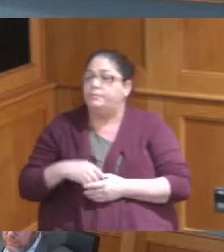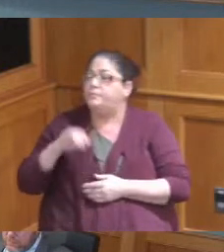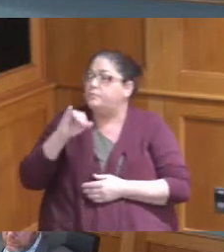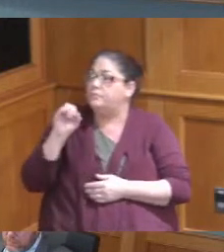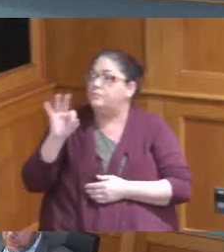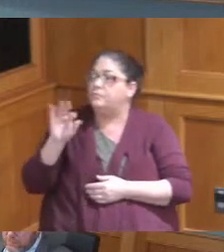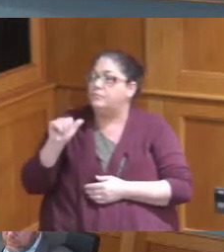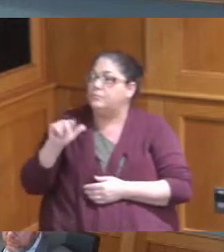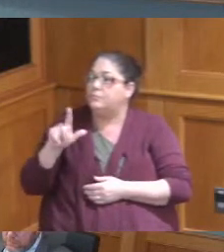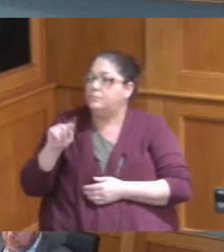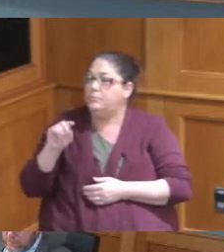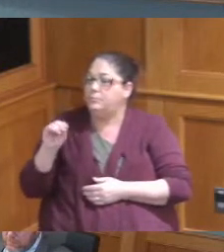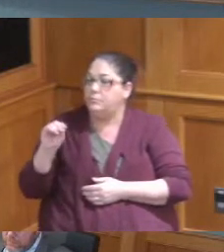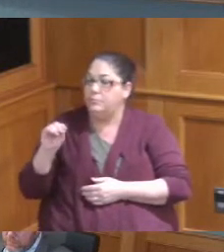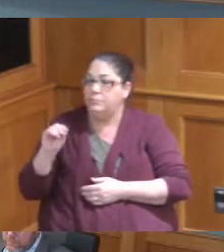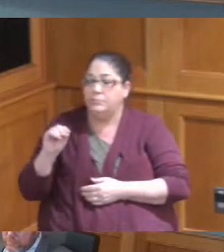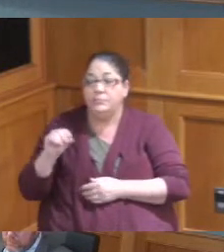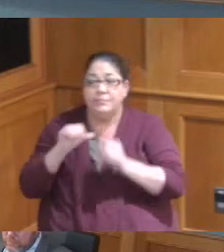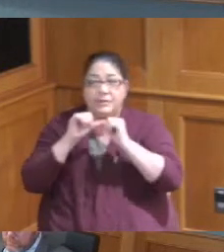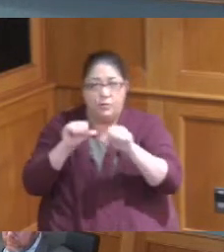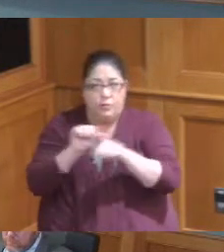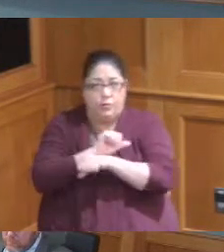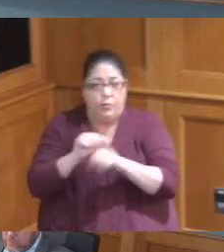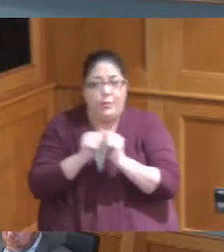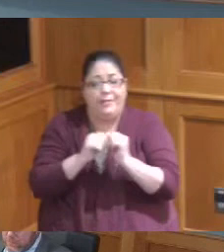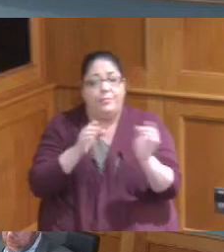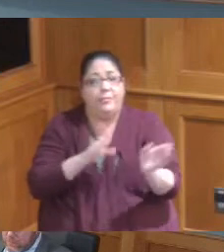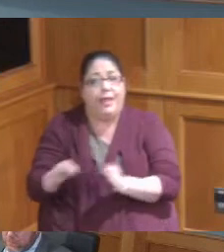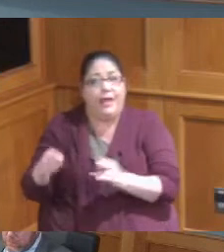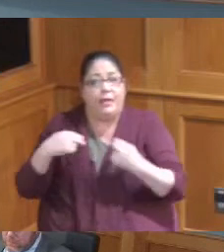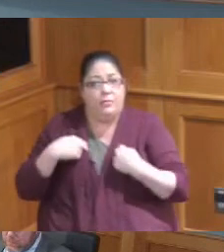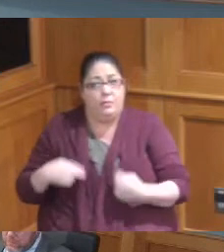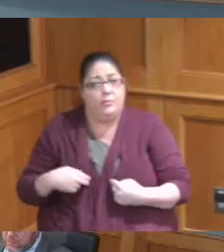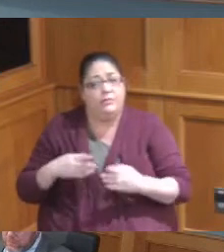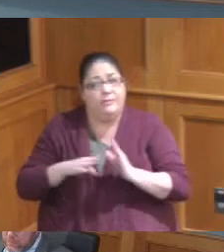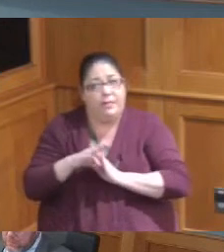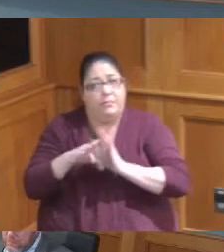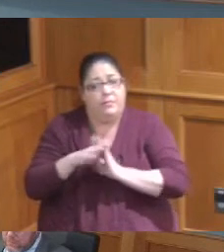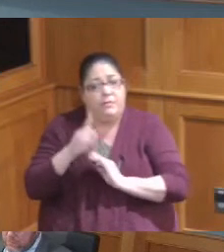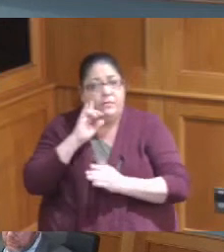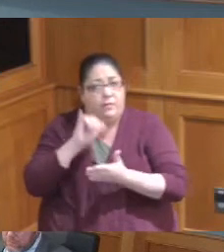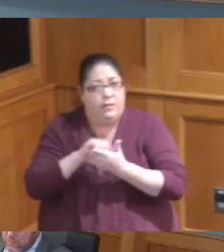one working continuing to work with planning and Community Development on these specific Supportive